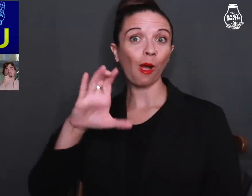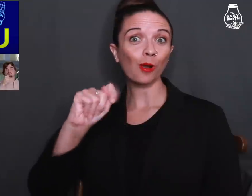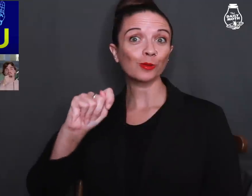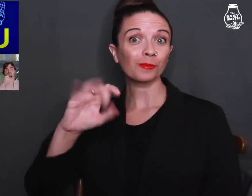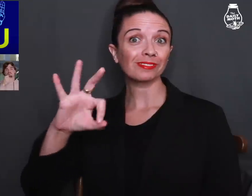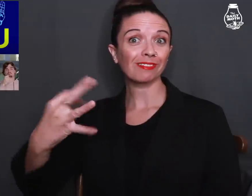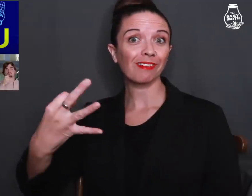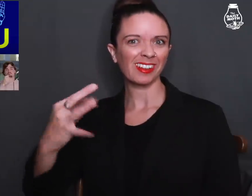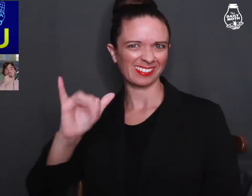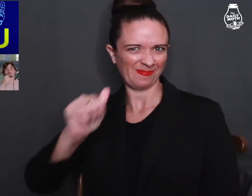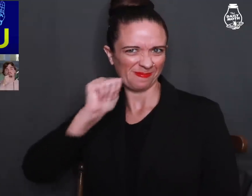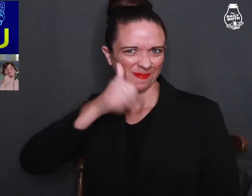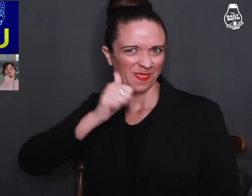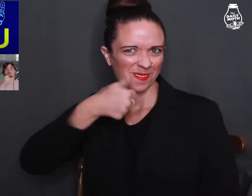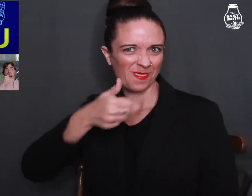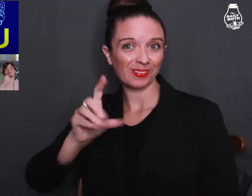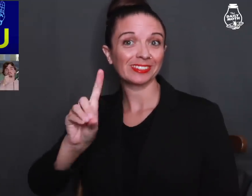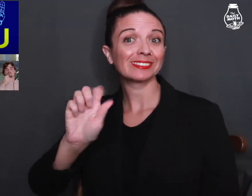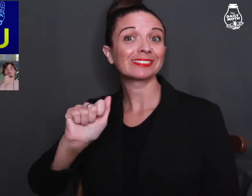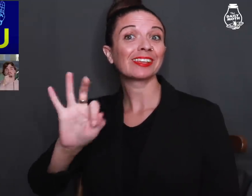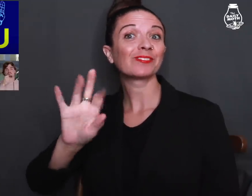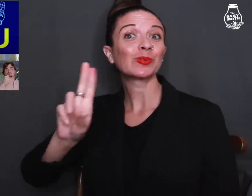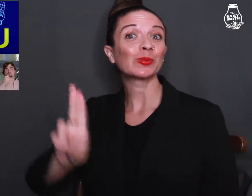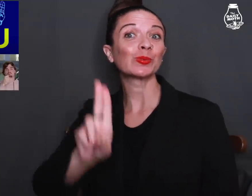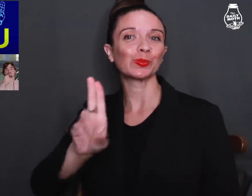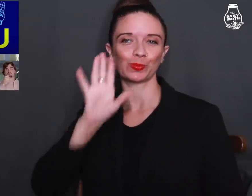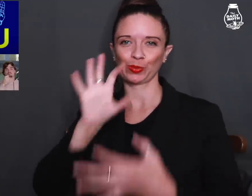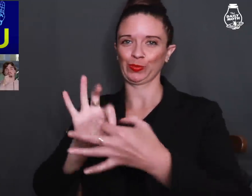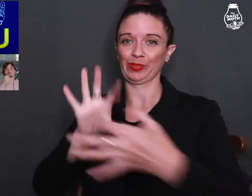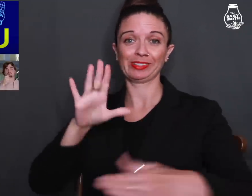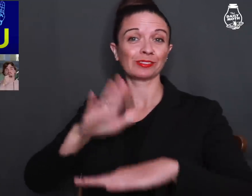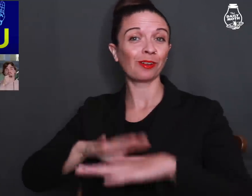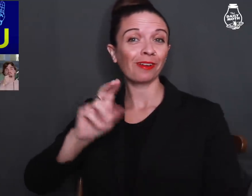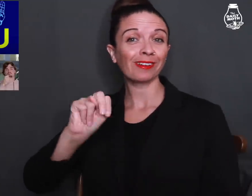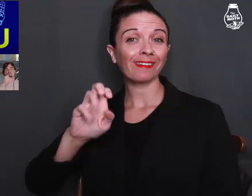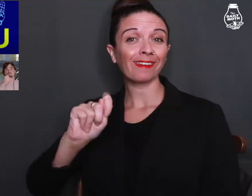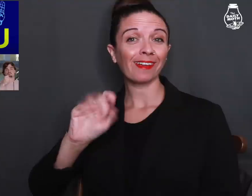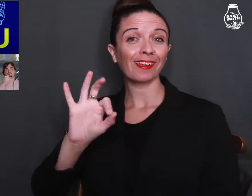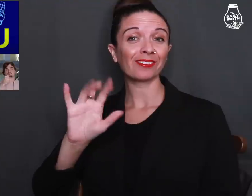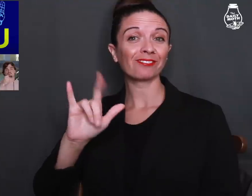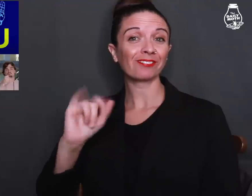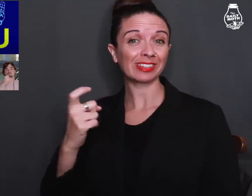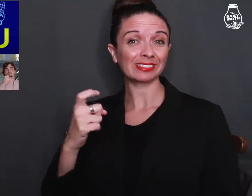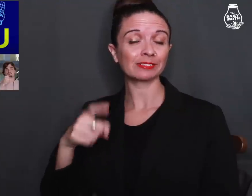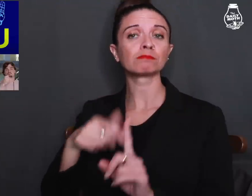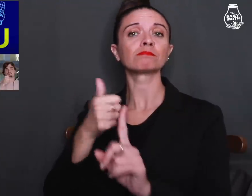On October 9, "Deaf U" will be released on Netflix.